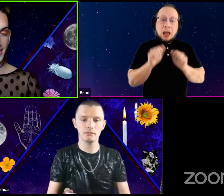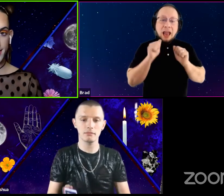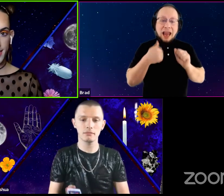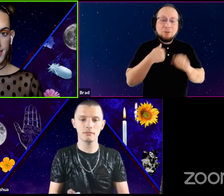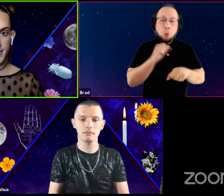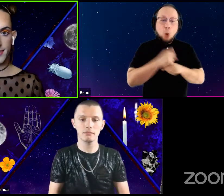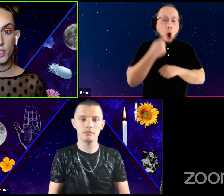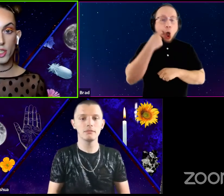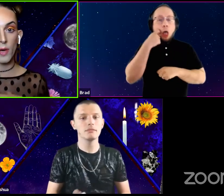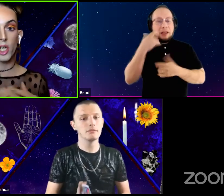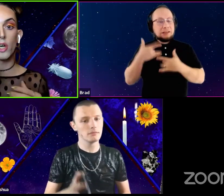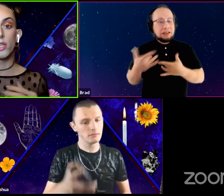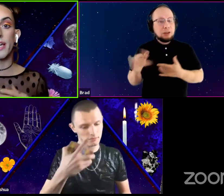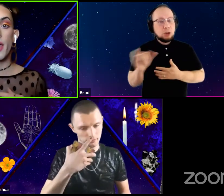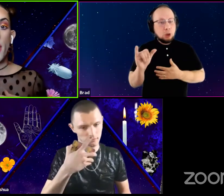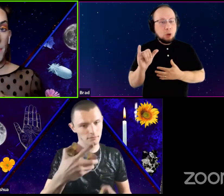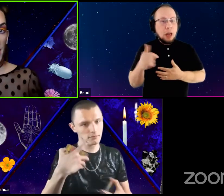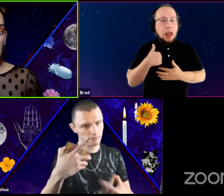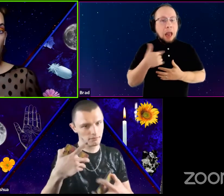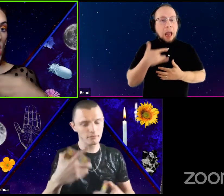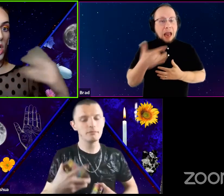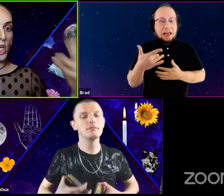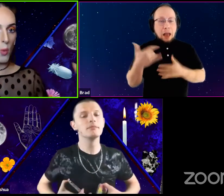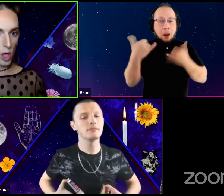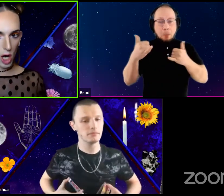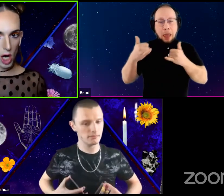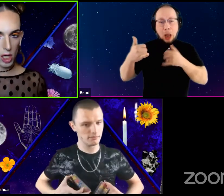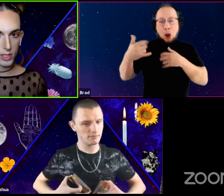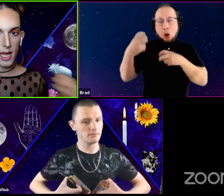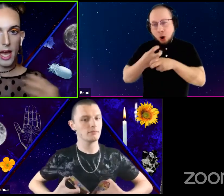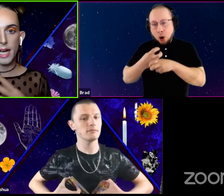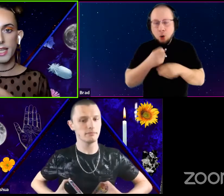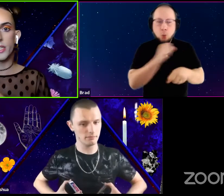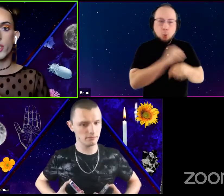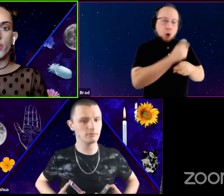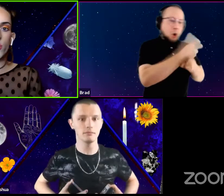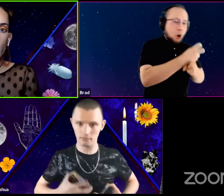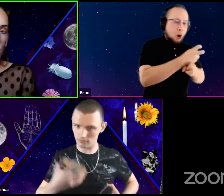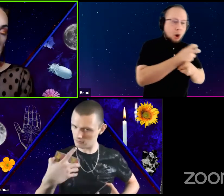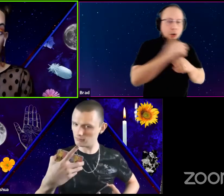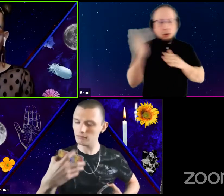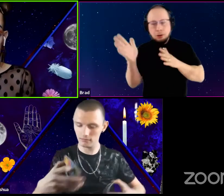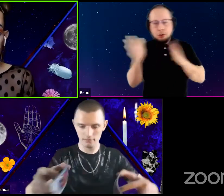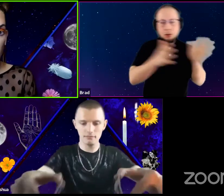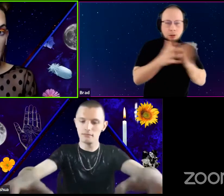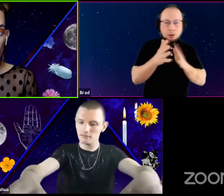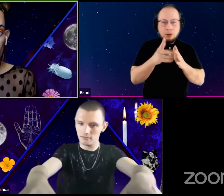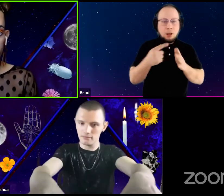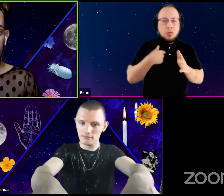So I go like play hard, work hard. I like do the most when I'm working